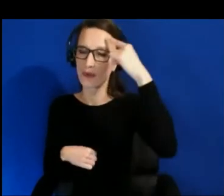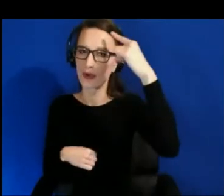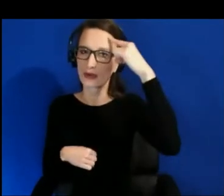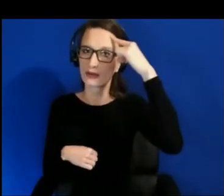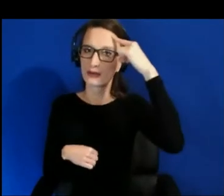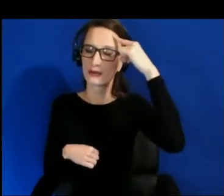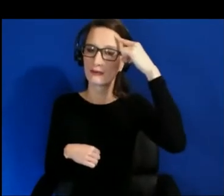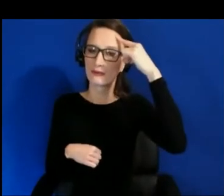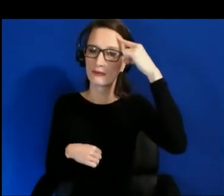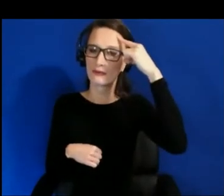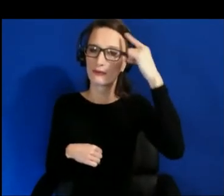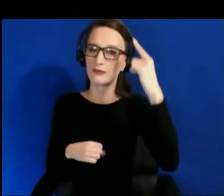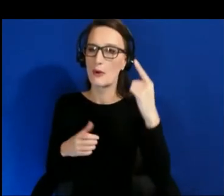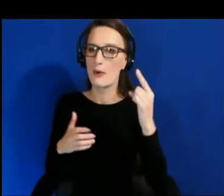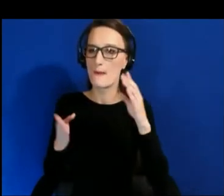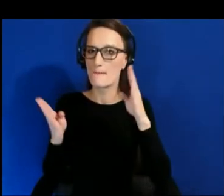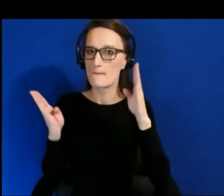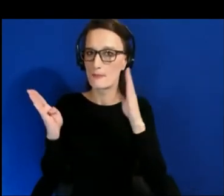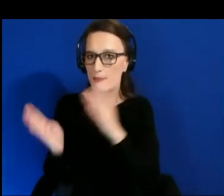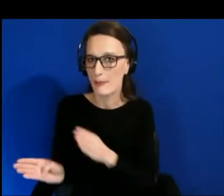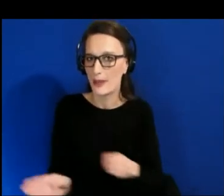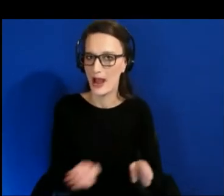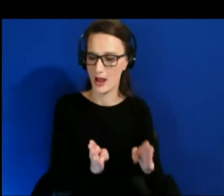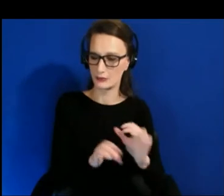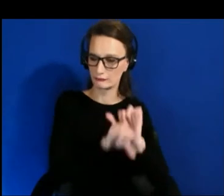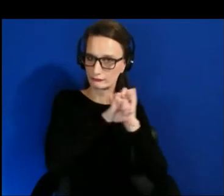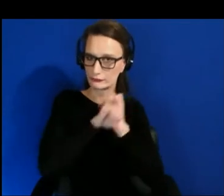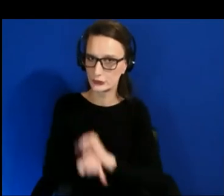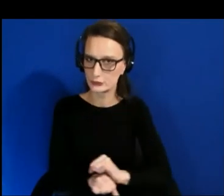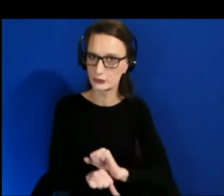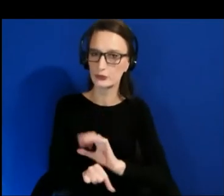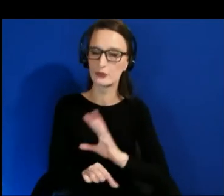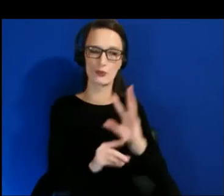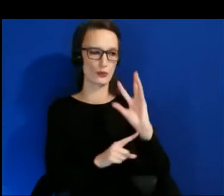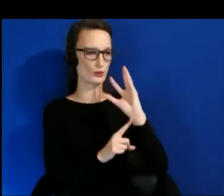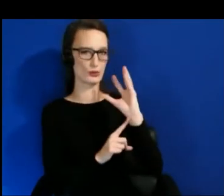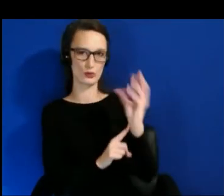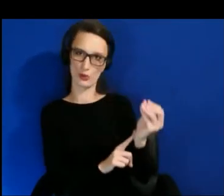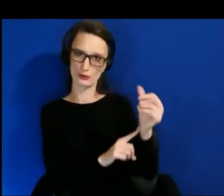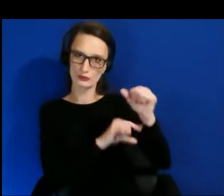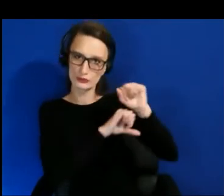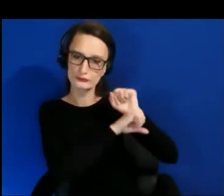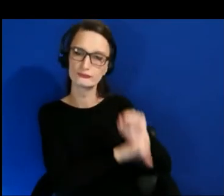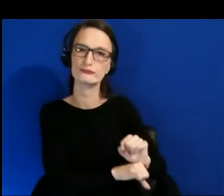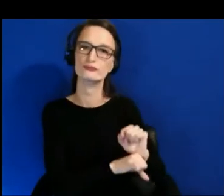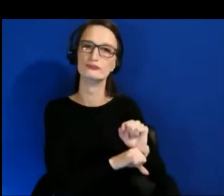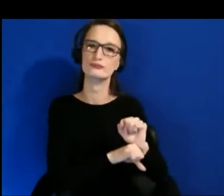that they're used to, the cultural references, and all of this other stuff, so when I teach